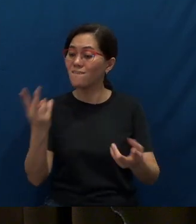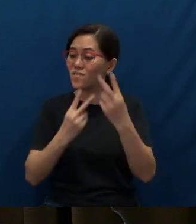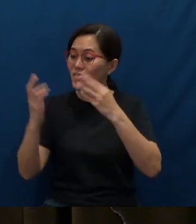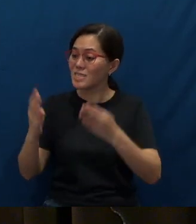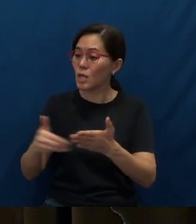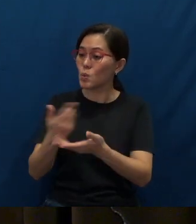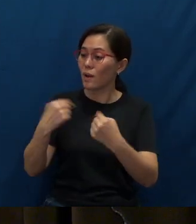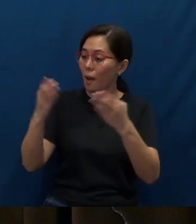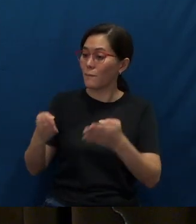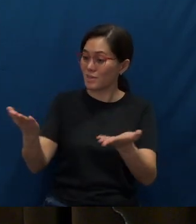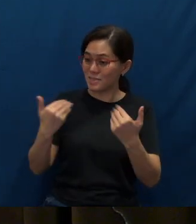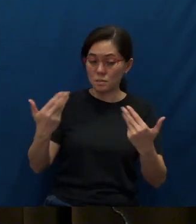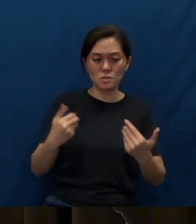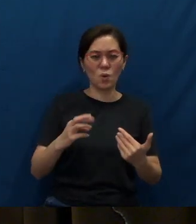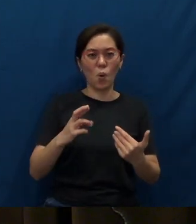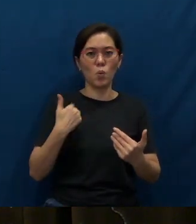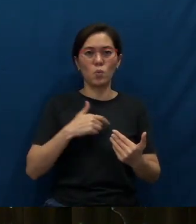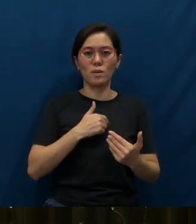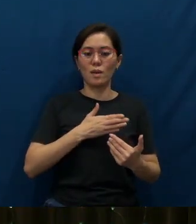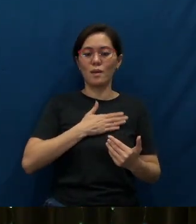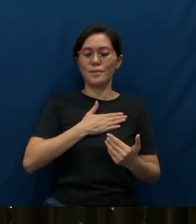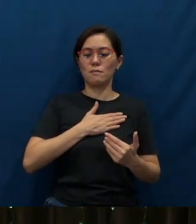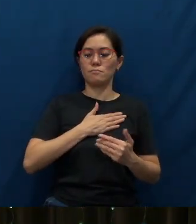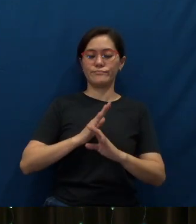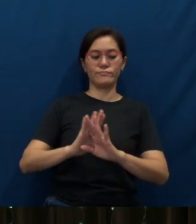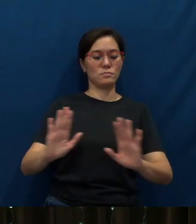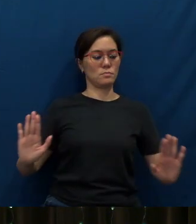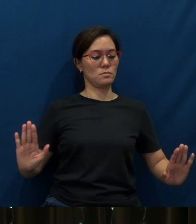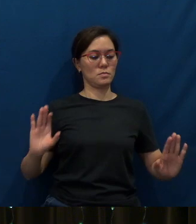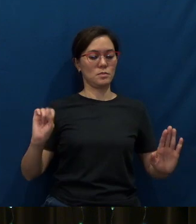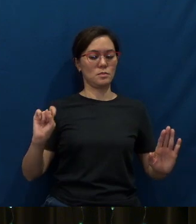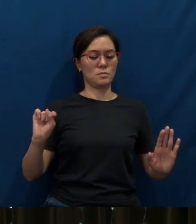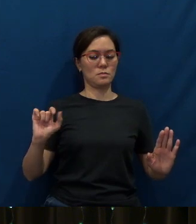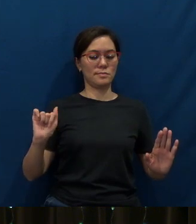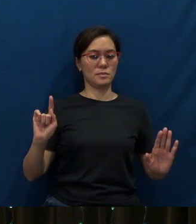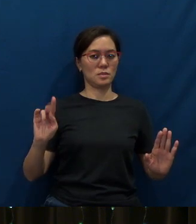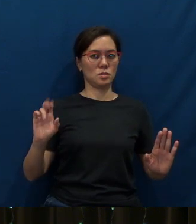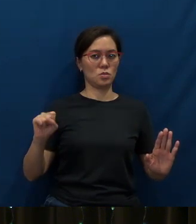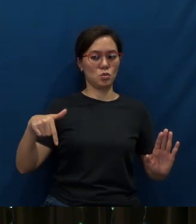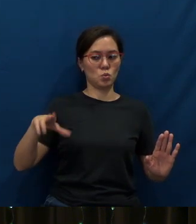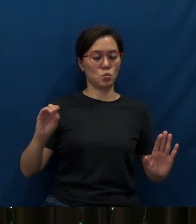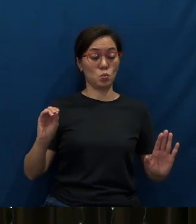or are we happy to remain status quo? You know, don't get me wrong.